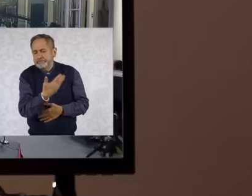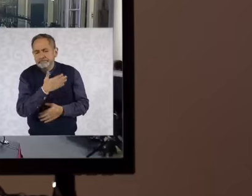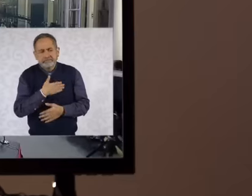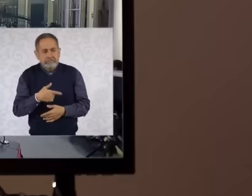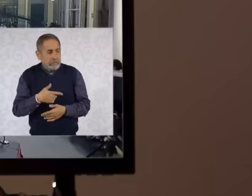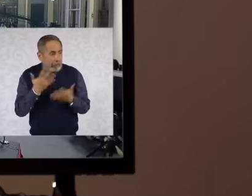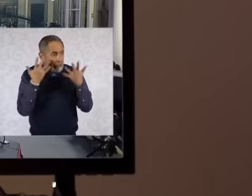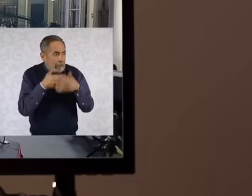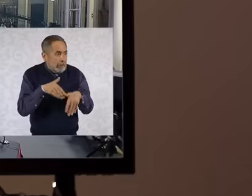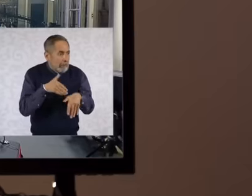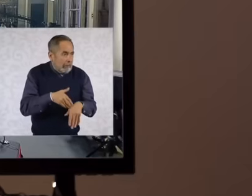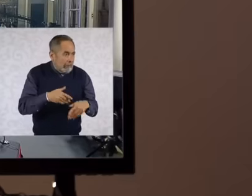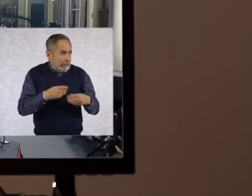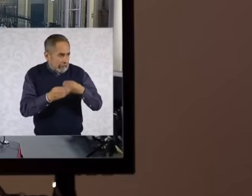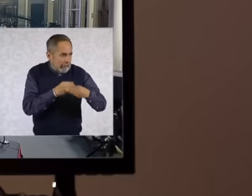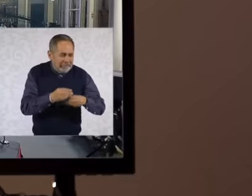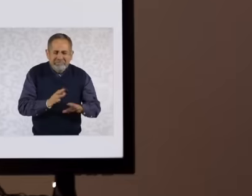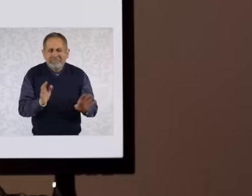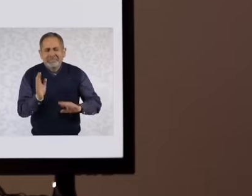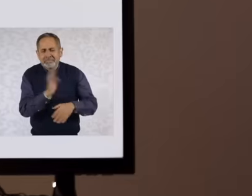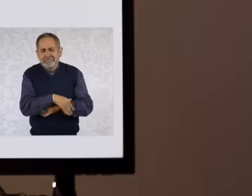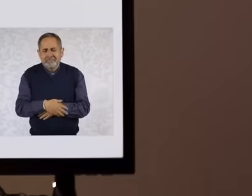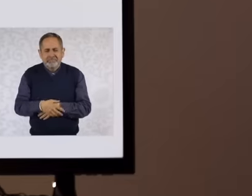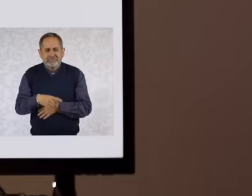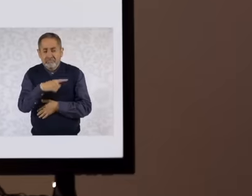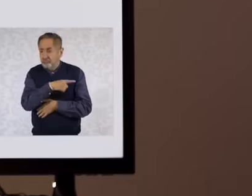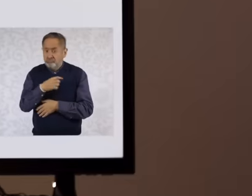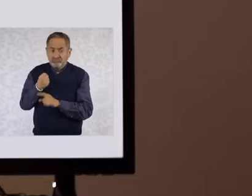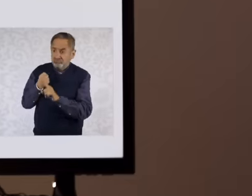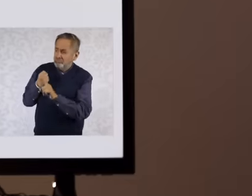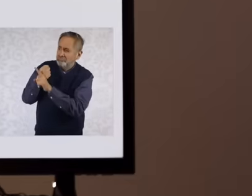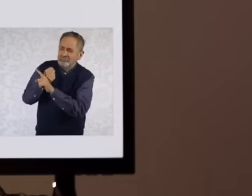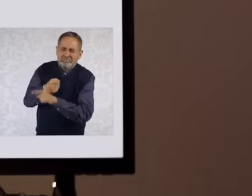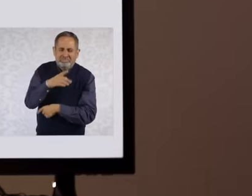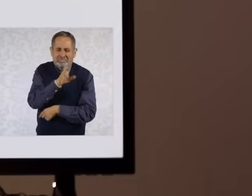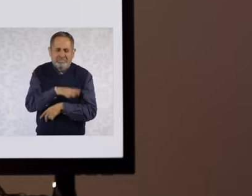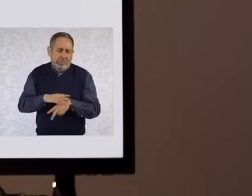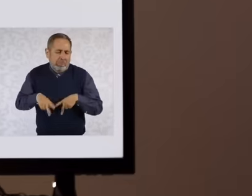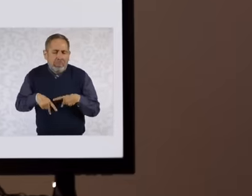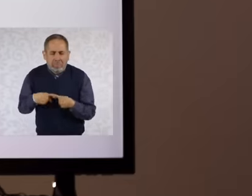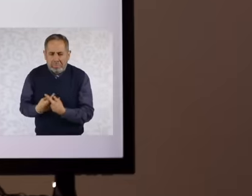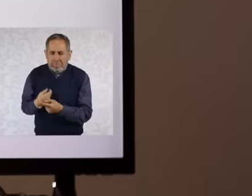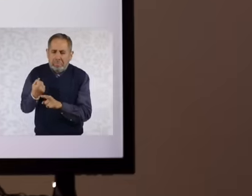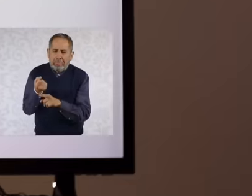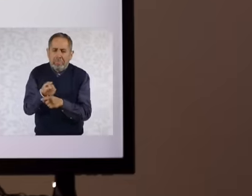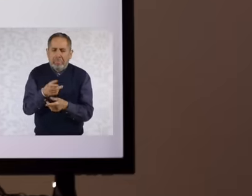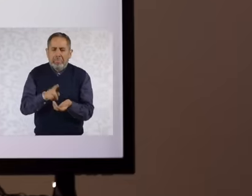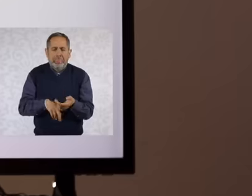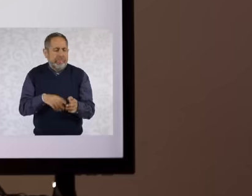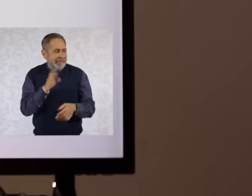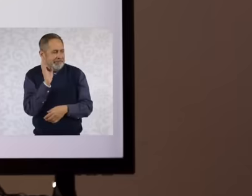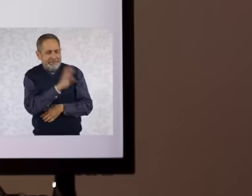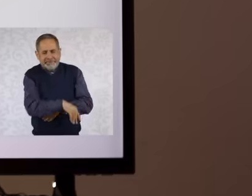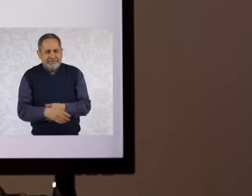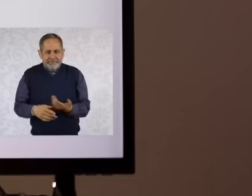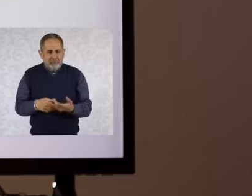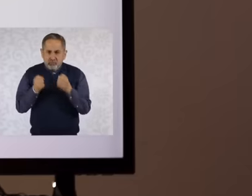And I rather say that it is a watered-down coup, not a coup d'état, because the truth is, what basis